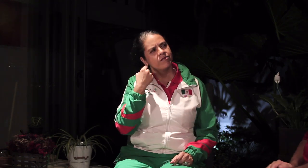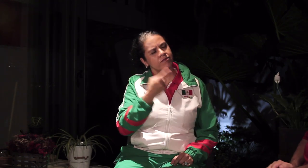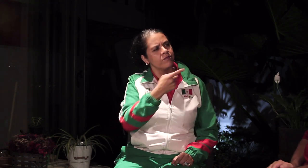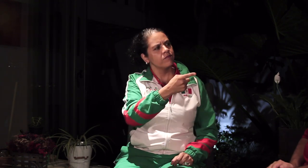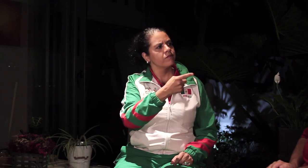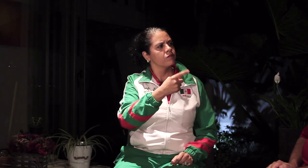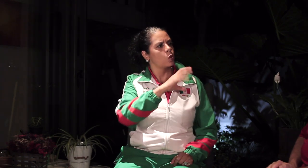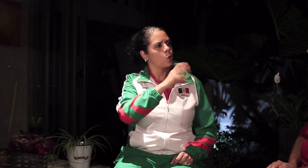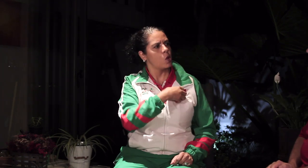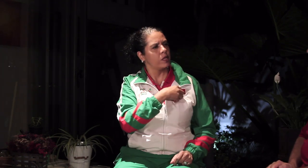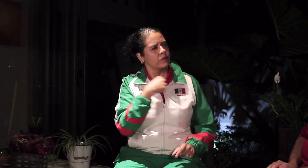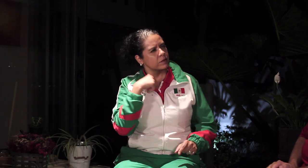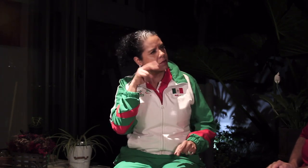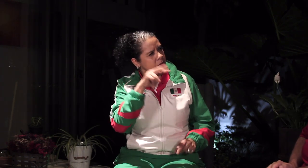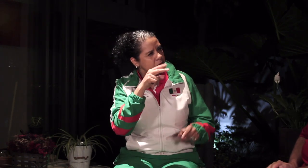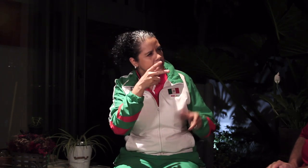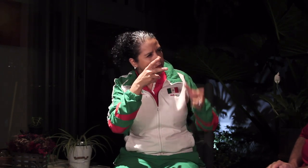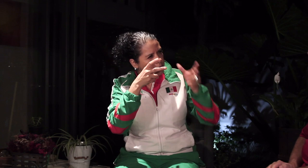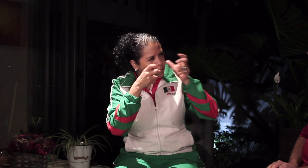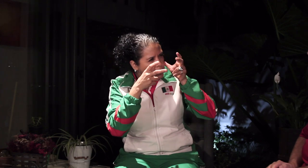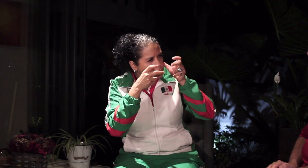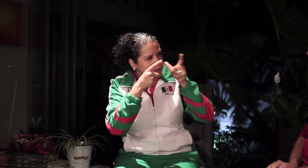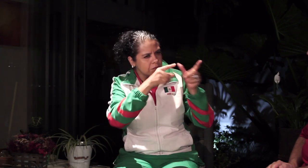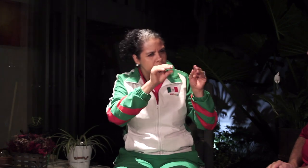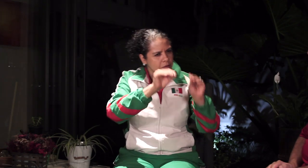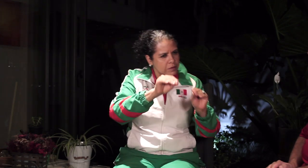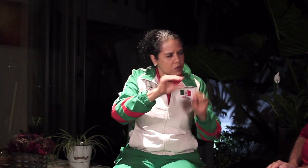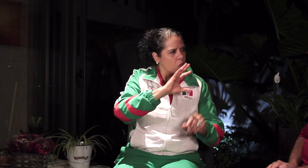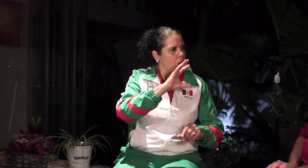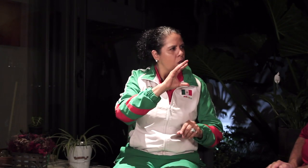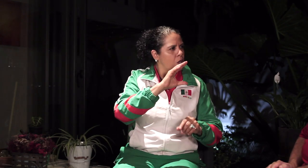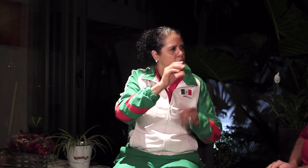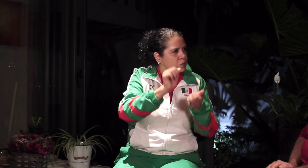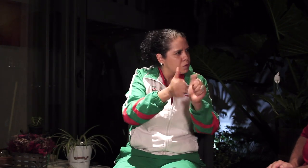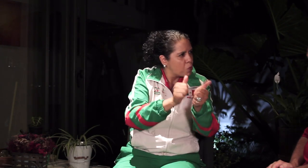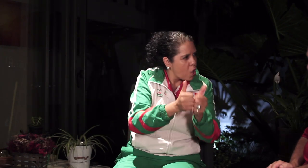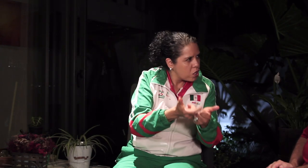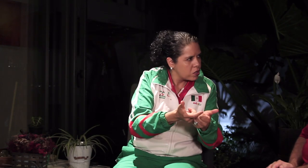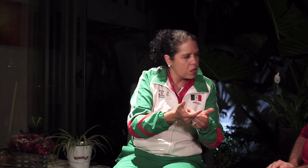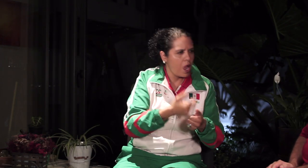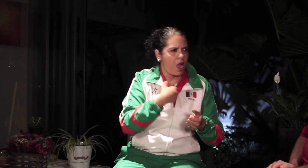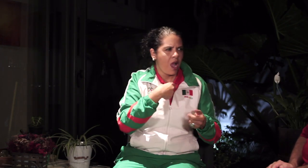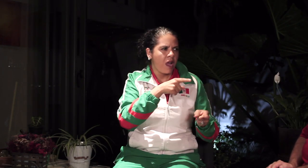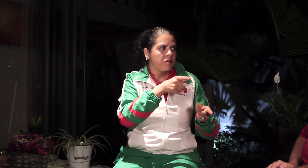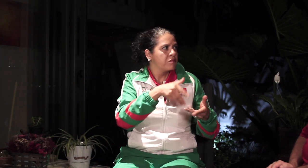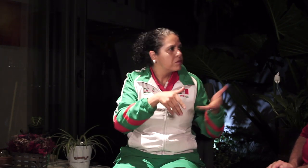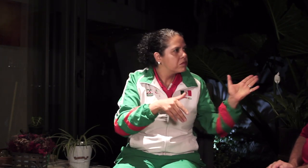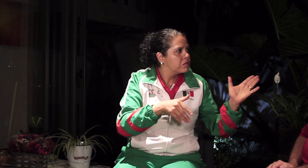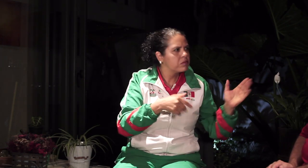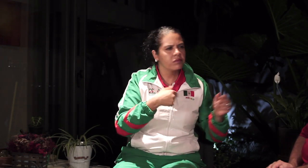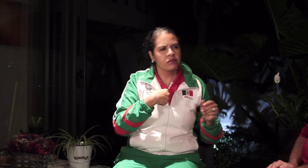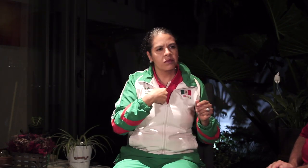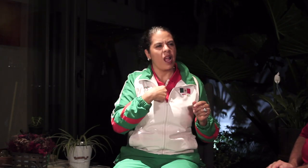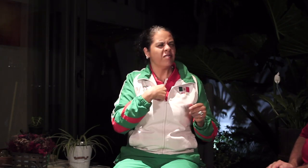But I was thinking about coaching. I was observing a coach doing the job